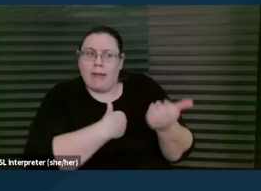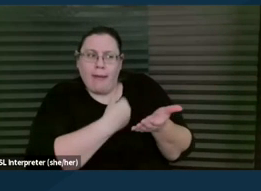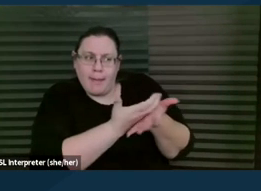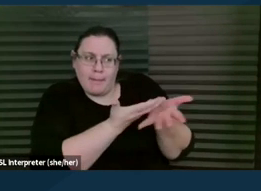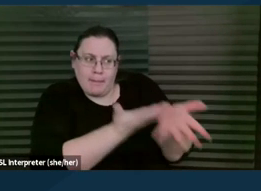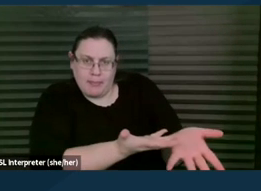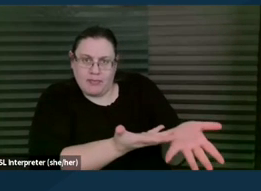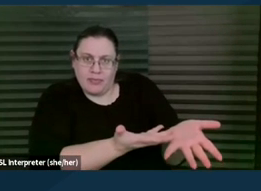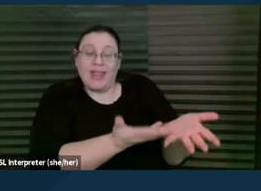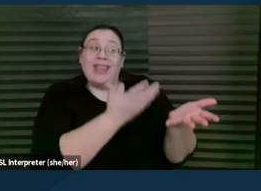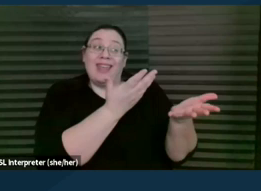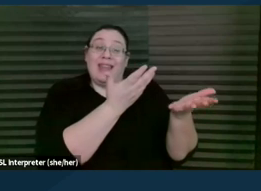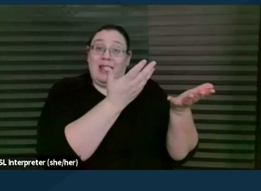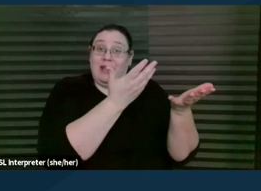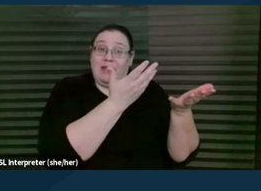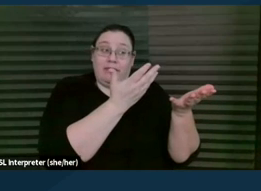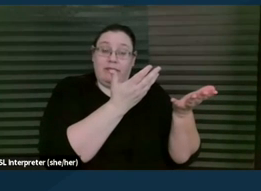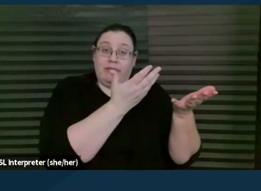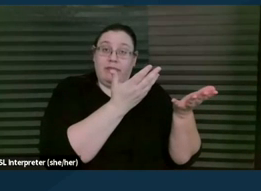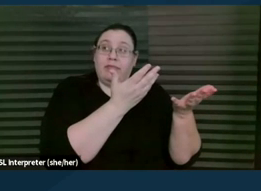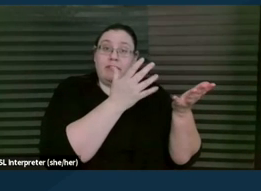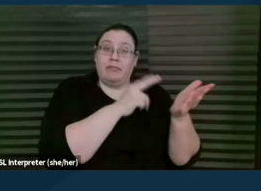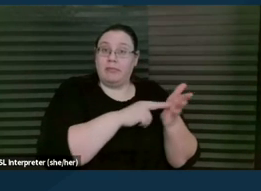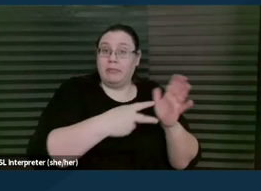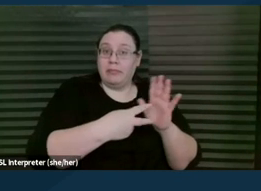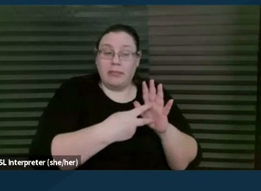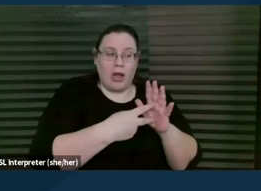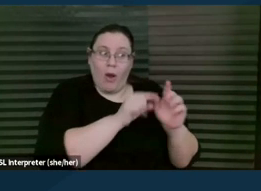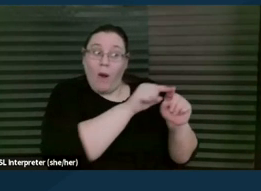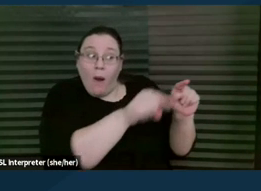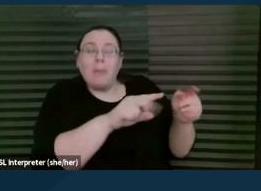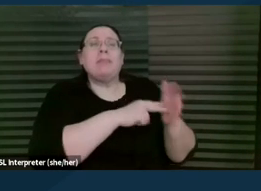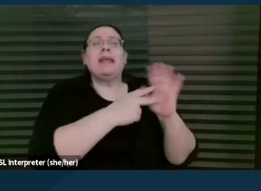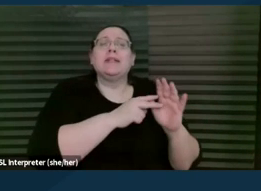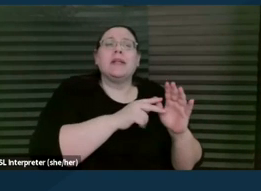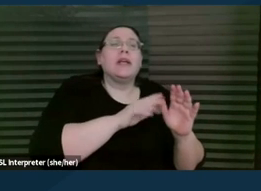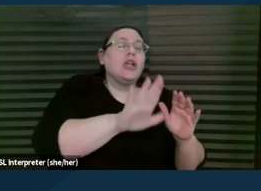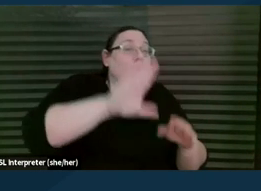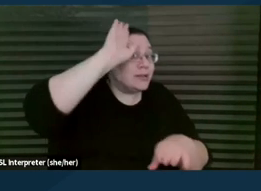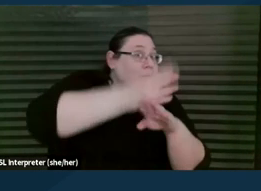And you know, what this means is what is your child's birth date? What this means is why are you consider,